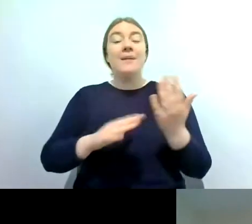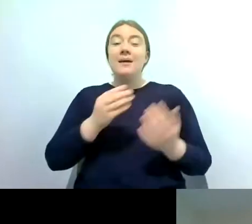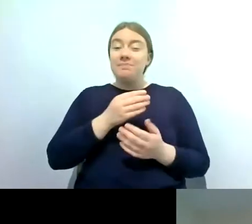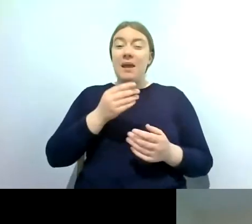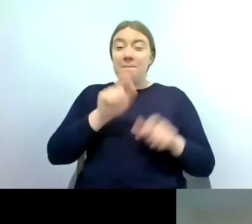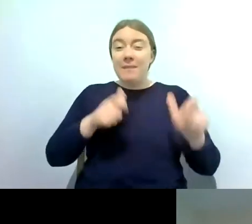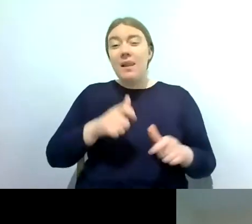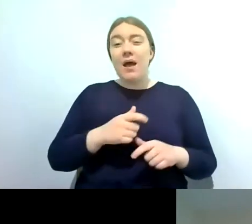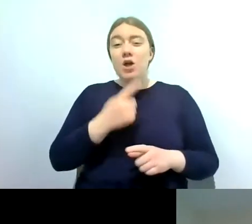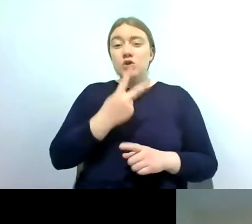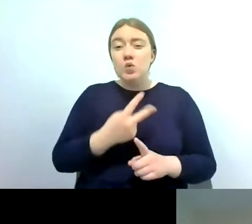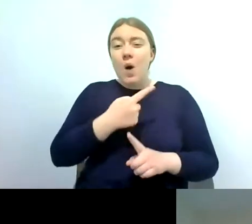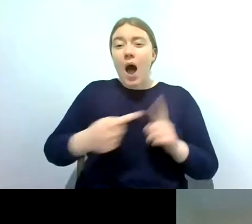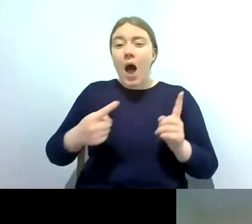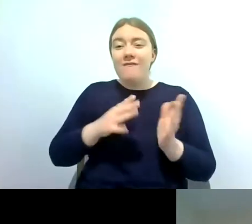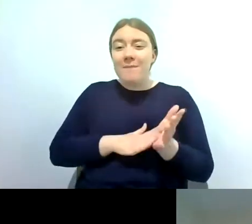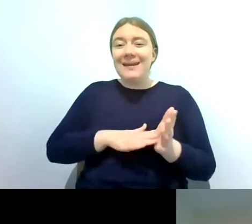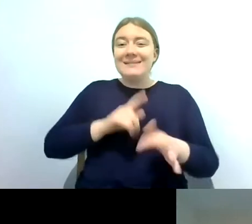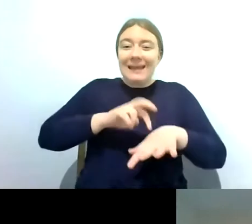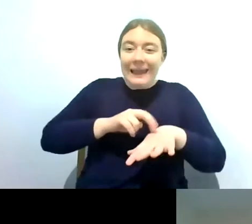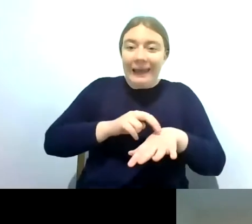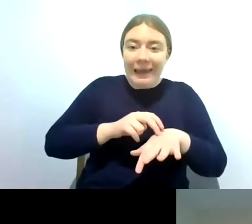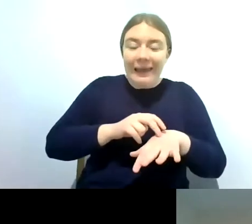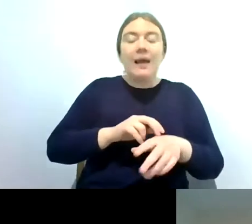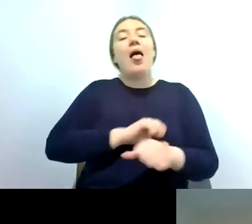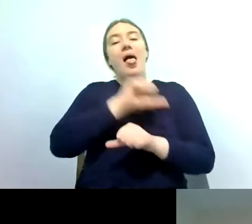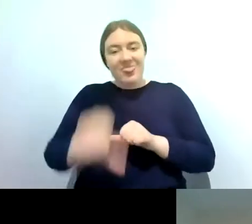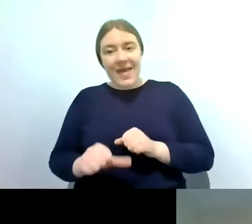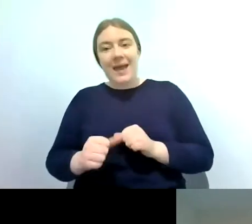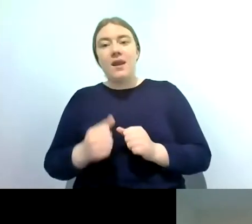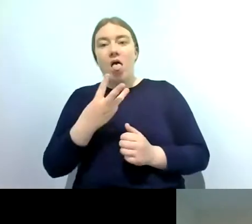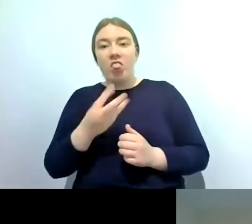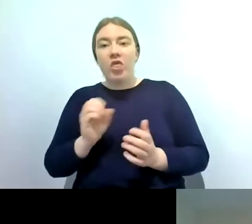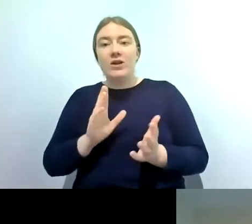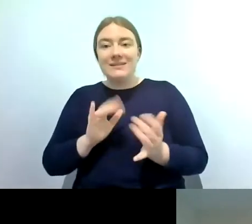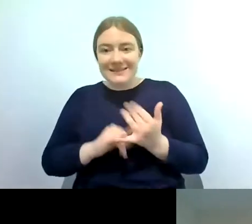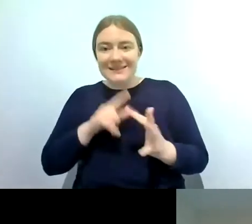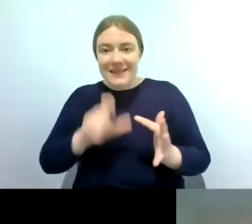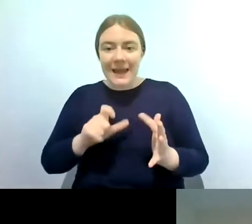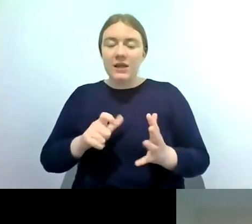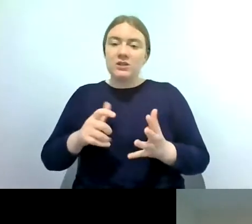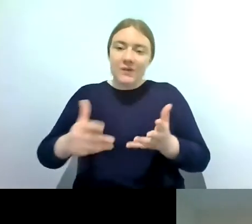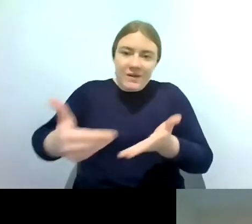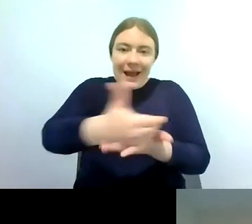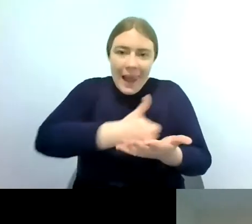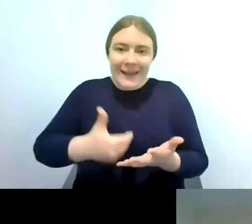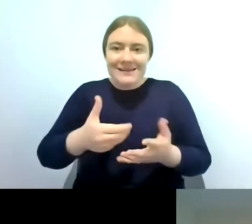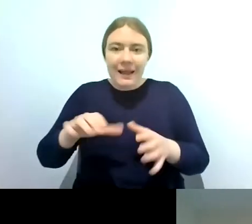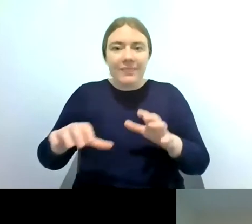and then 30 seconds of sweeping but your site might not have any um bankside vegetation and